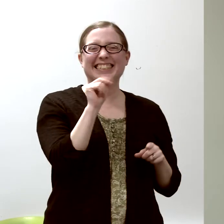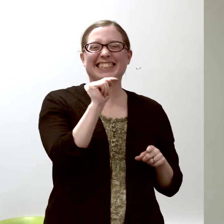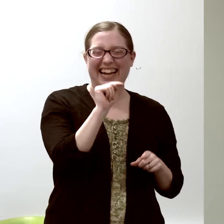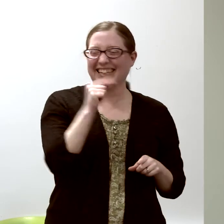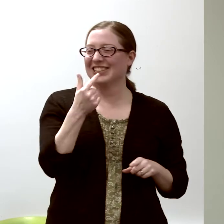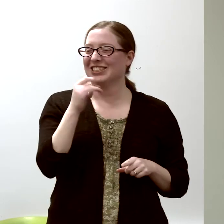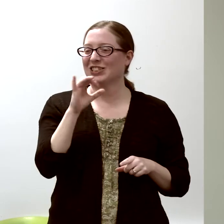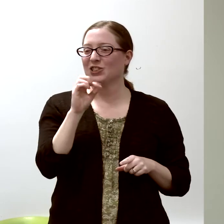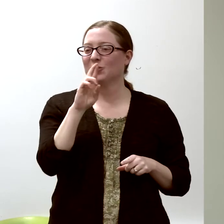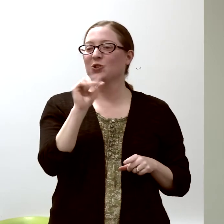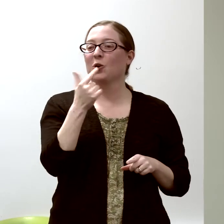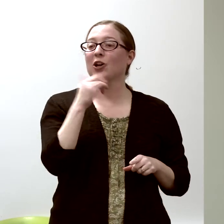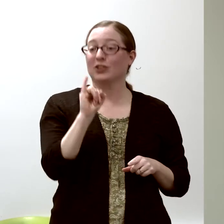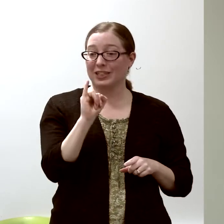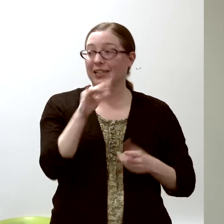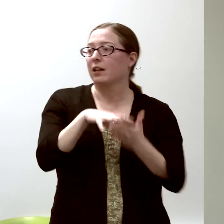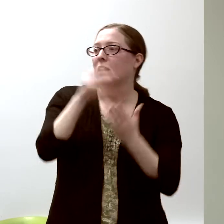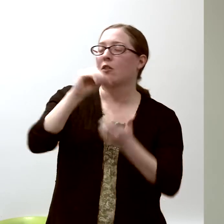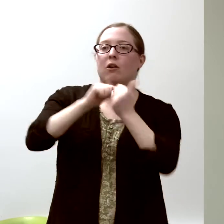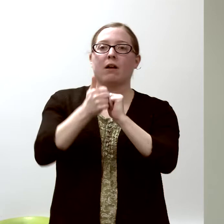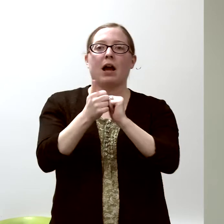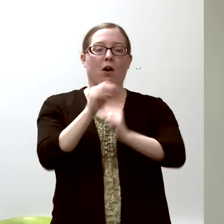and the proteins in muscles...